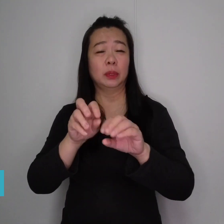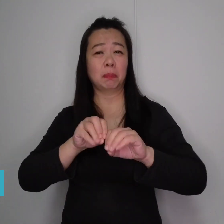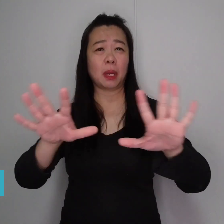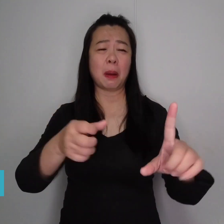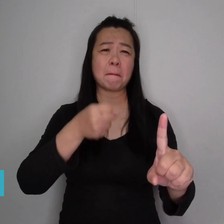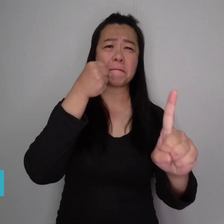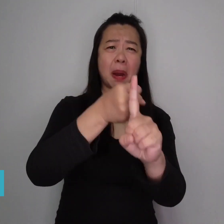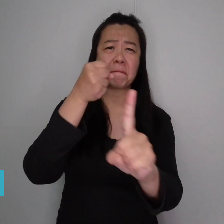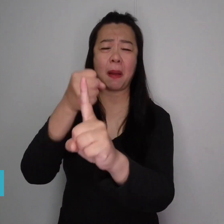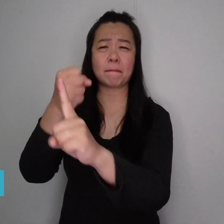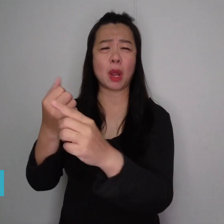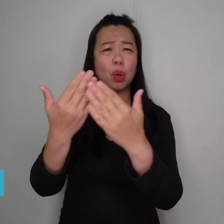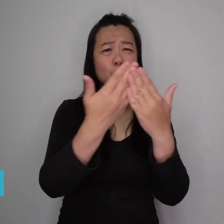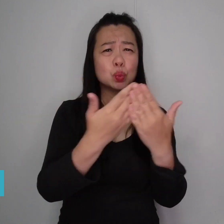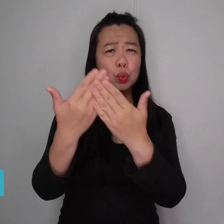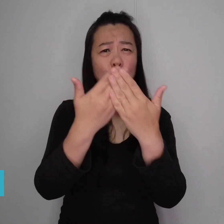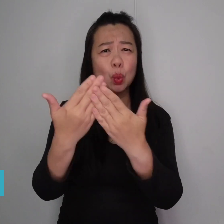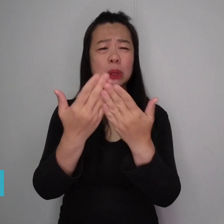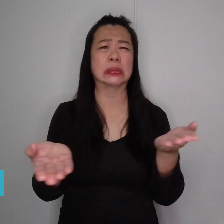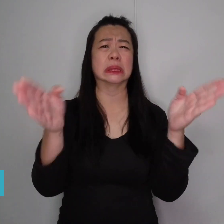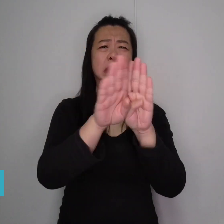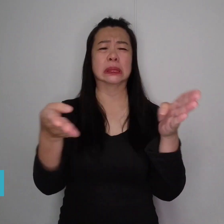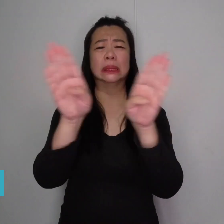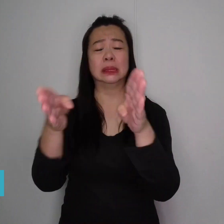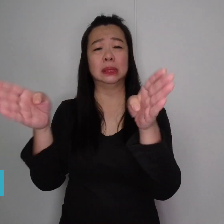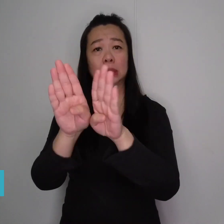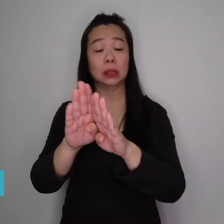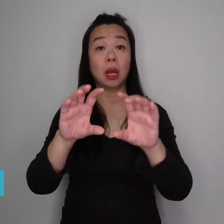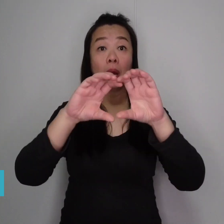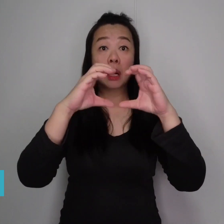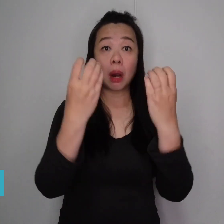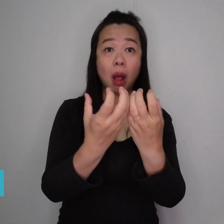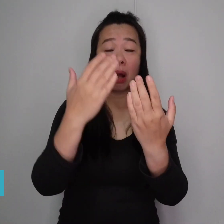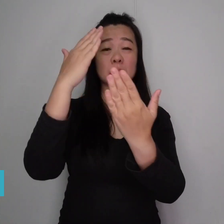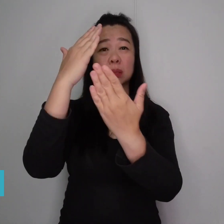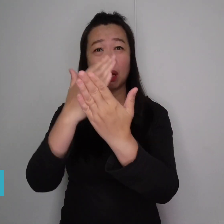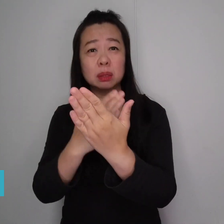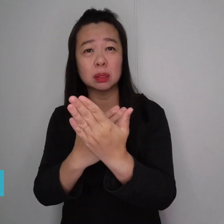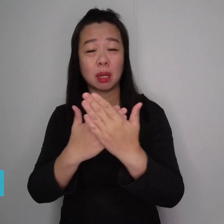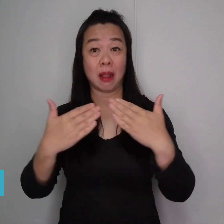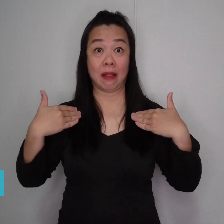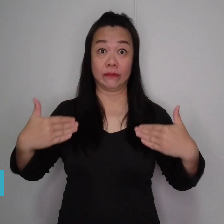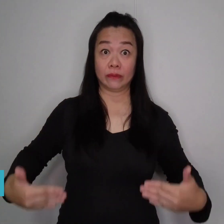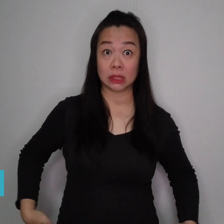blind people, wheelchair users, and other disabilities.